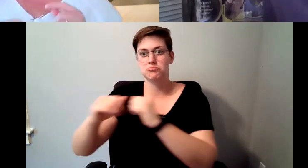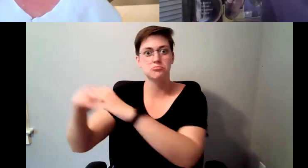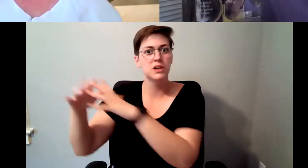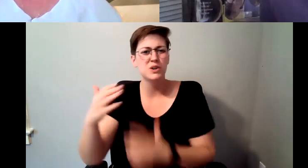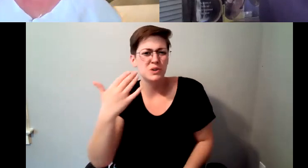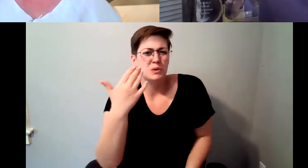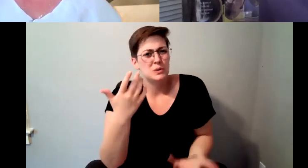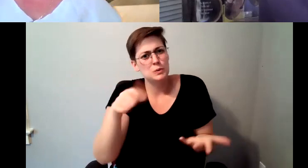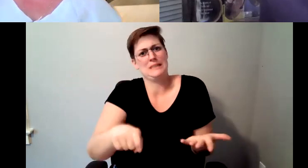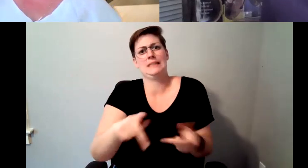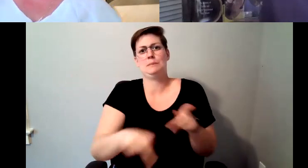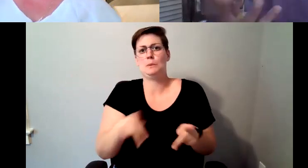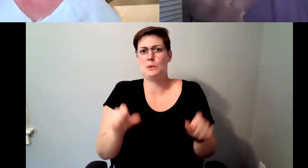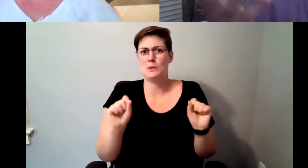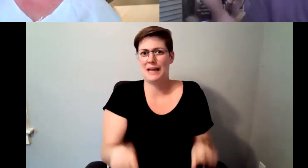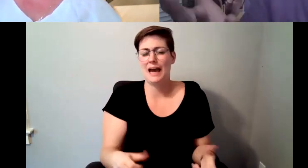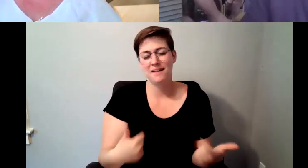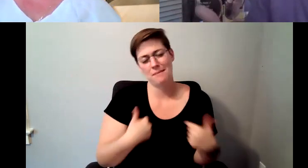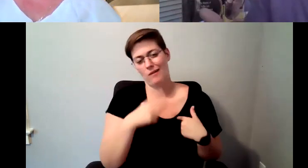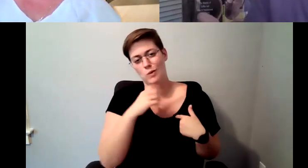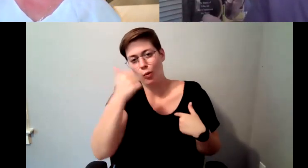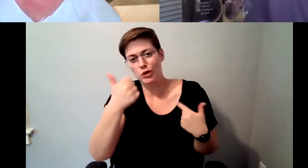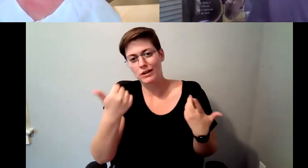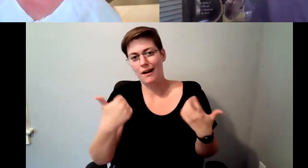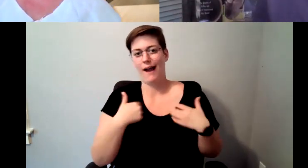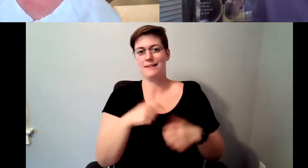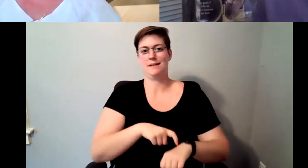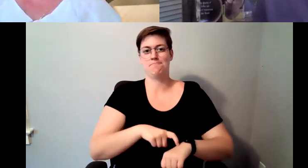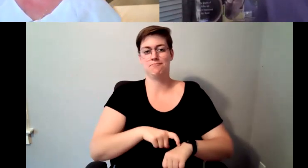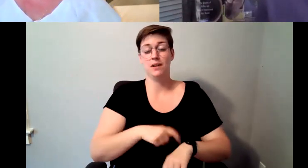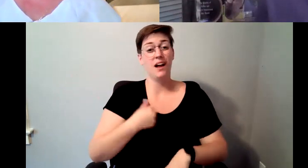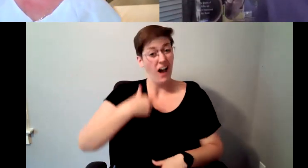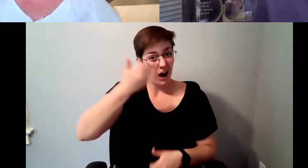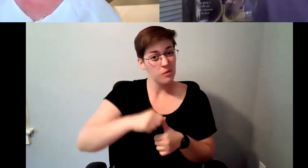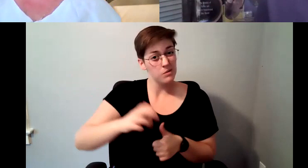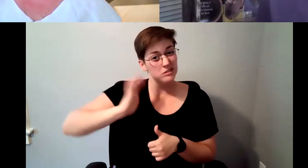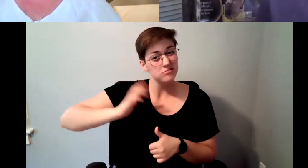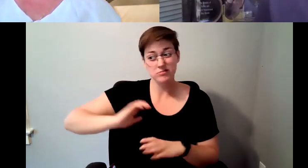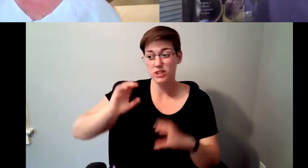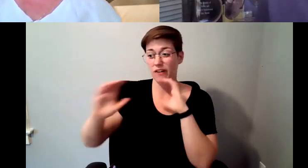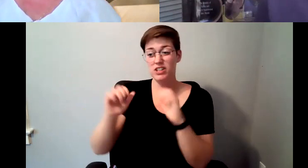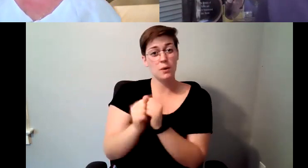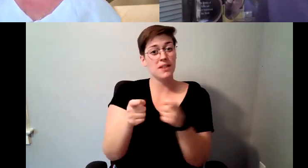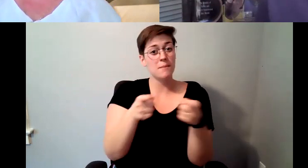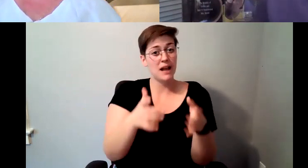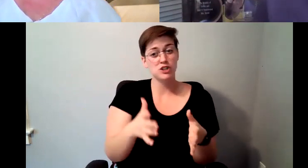D. Major Cohen: And because I was older and I remember the conversation when when my manager and assistant manager, whose ages did not add up to mine.